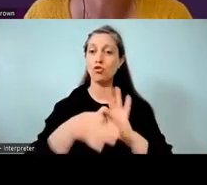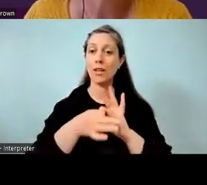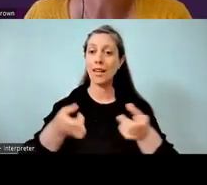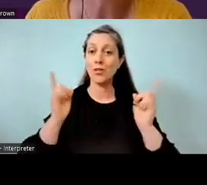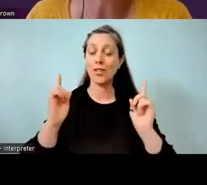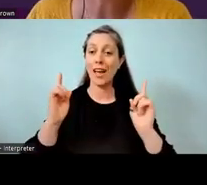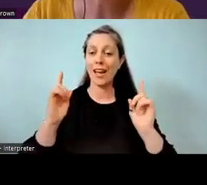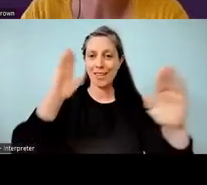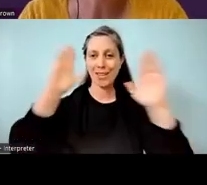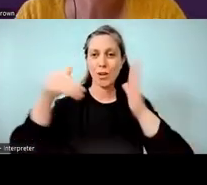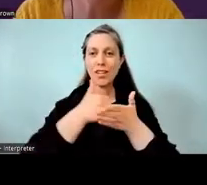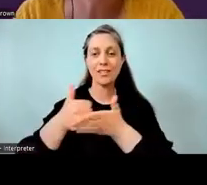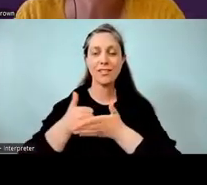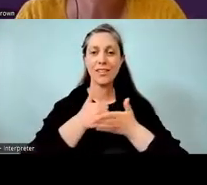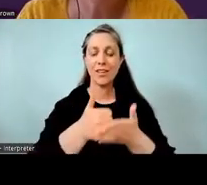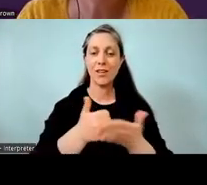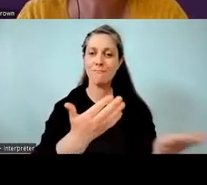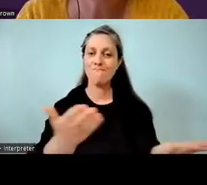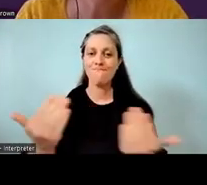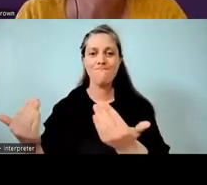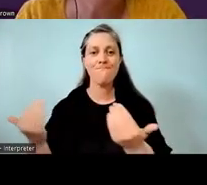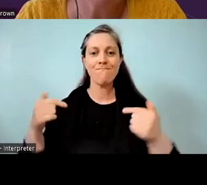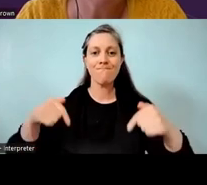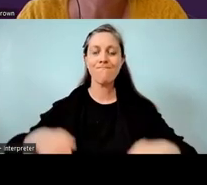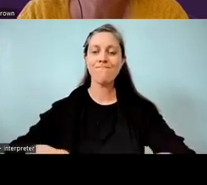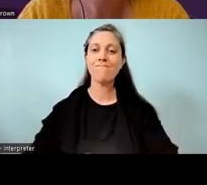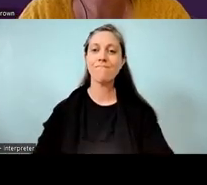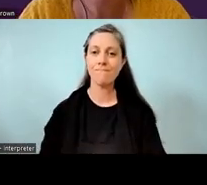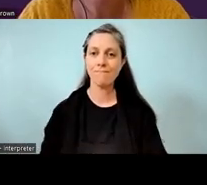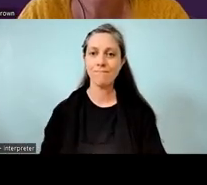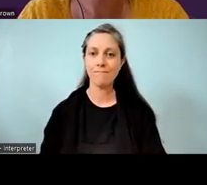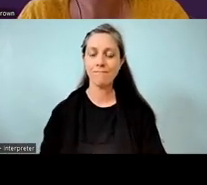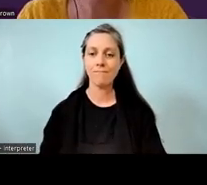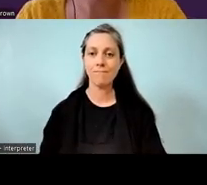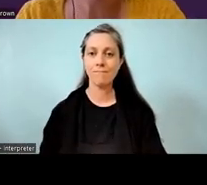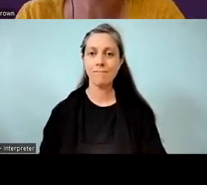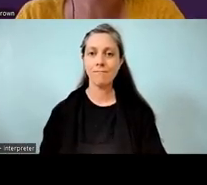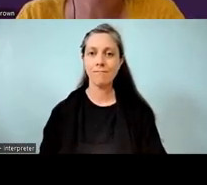Nau mai ki tēnei piringa Rauhuia, haere mai ki tēnei huihuinga kōrero